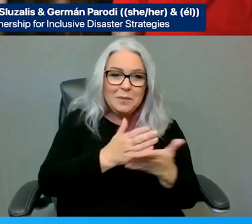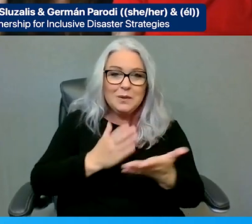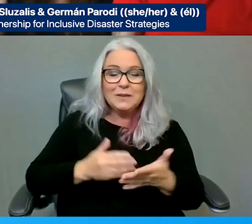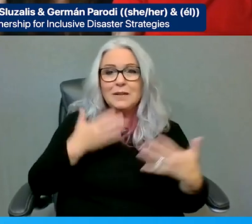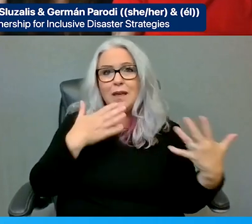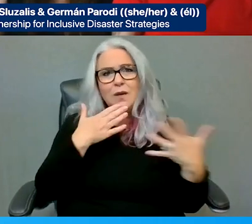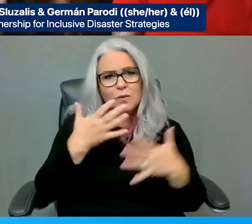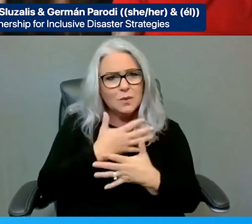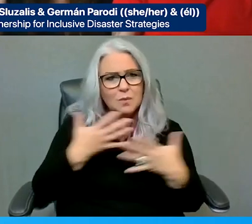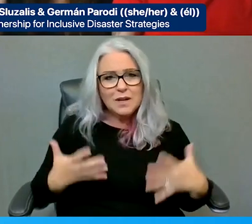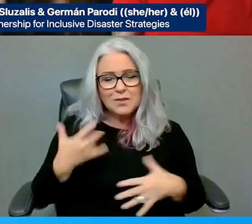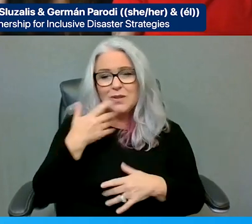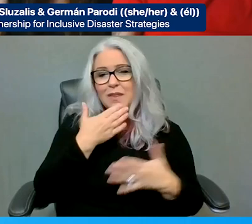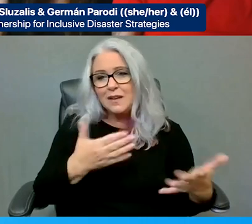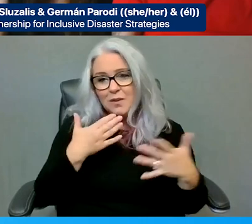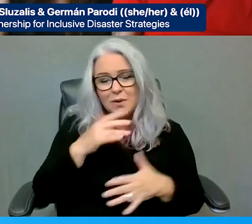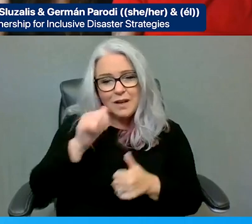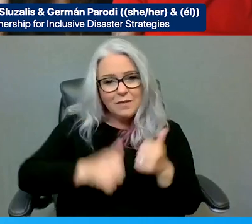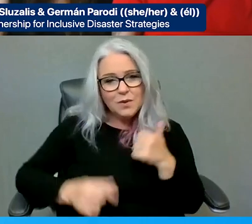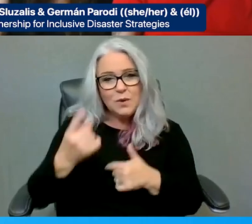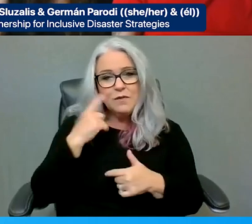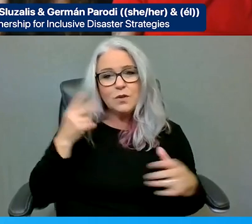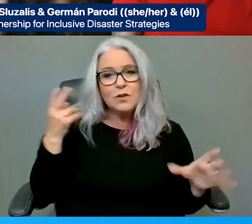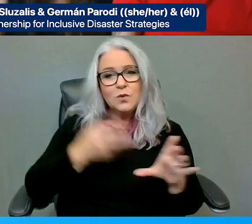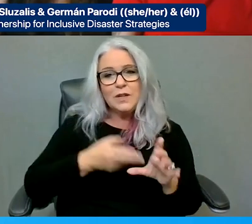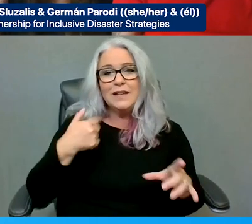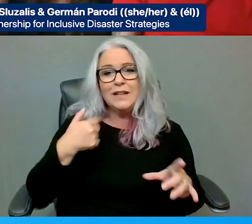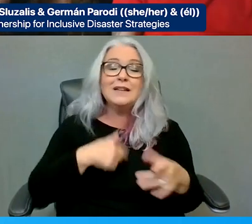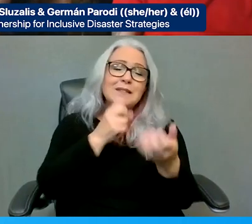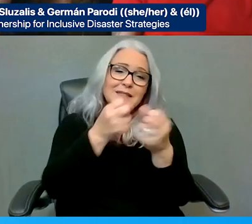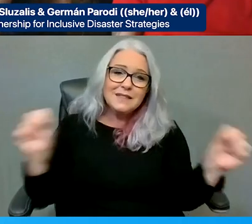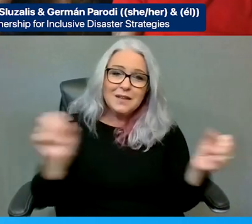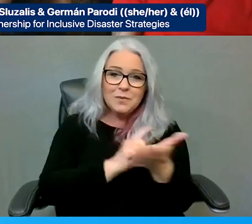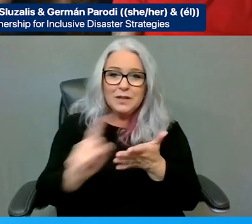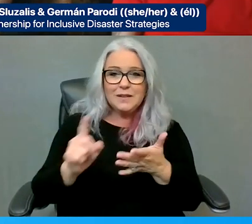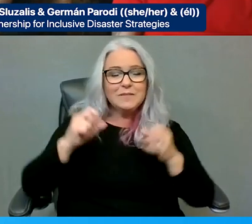us, and let's have a safe week and keep speaking! Be well.